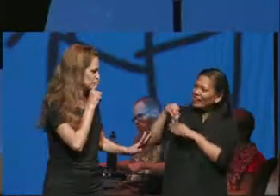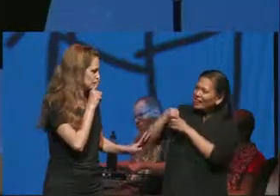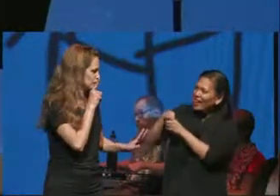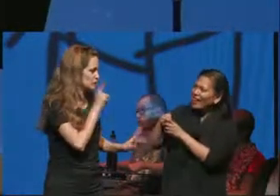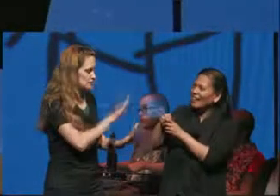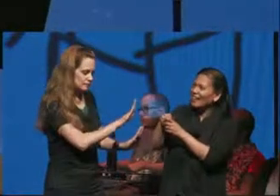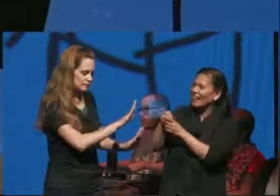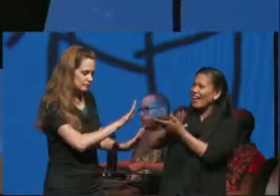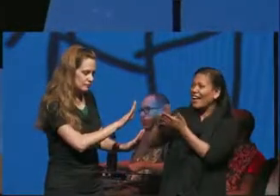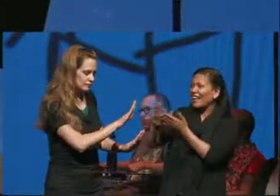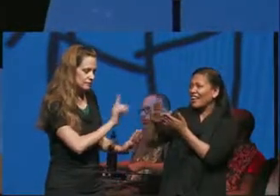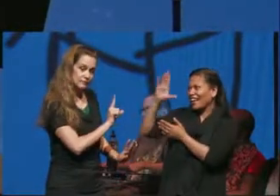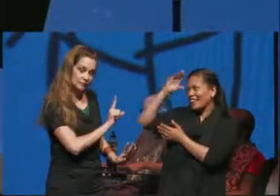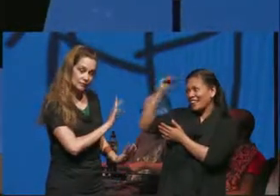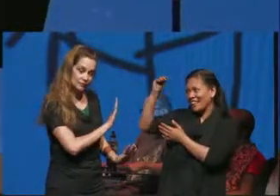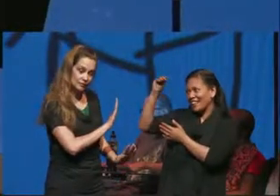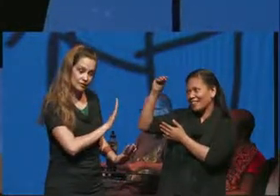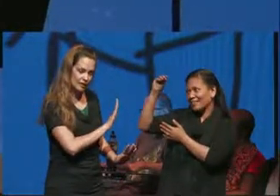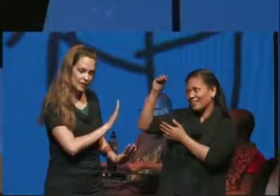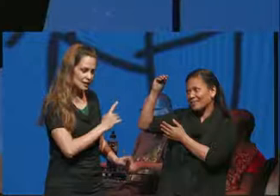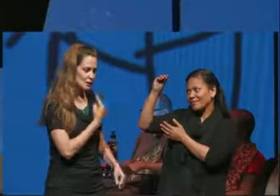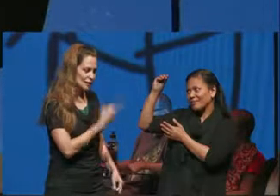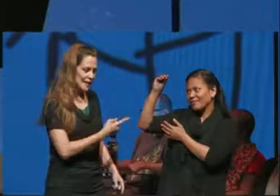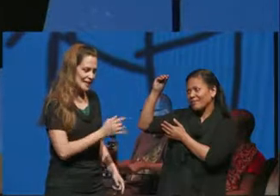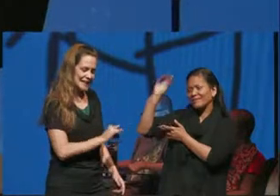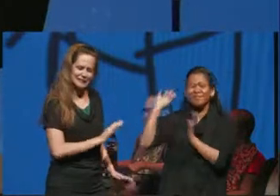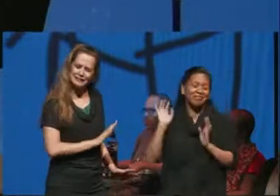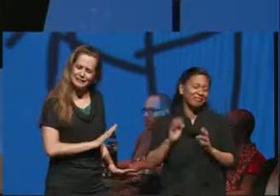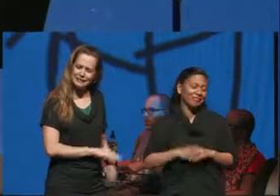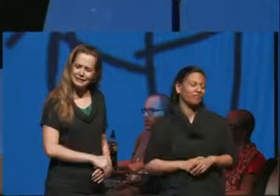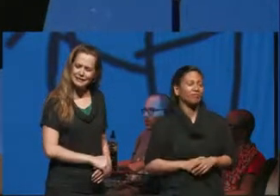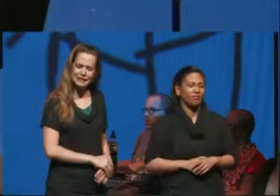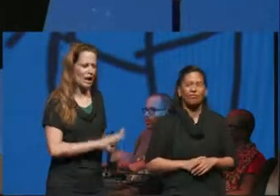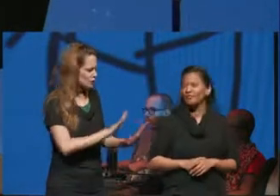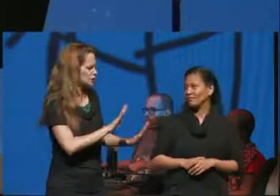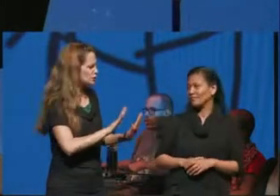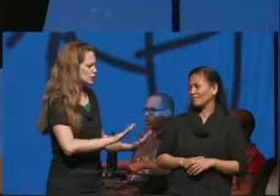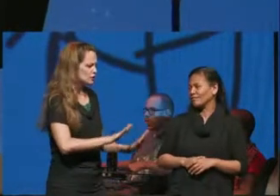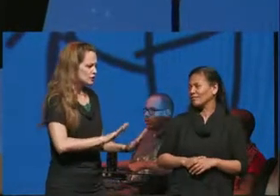guy you said it mm-hmm just don't tell me